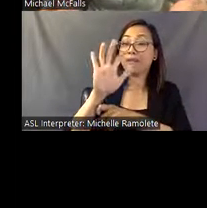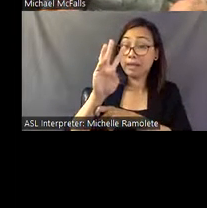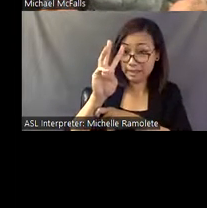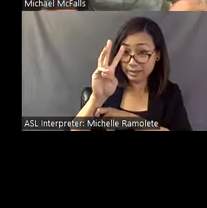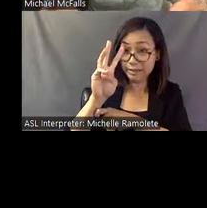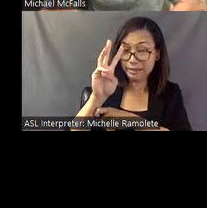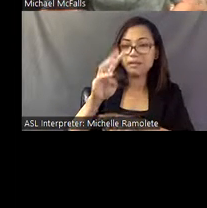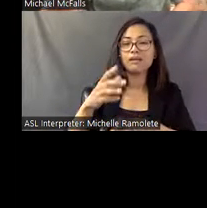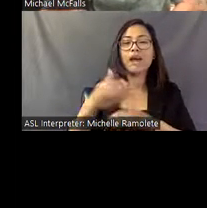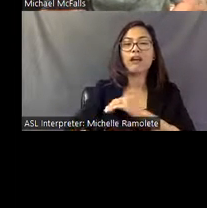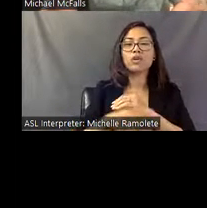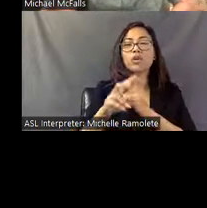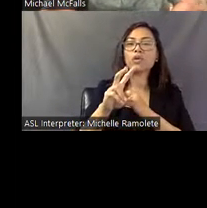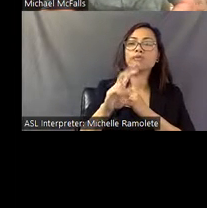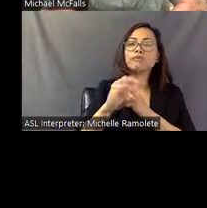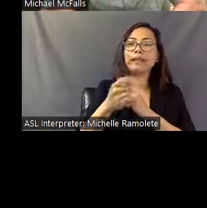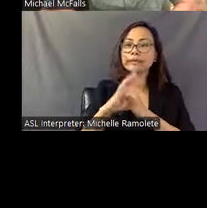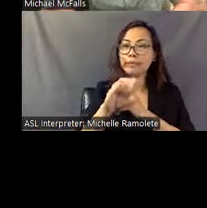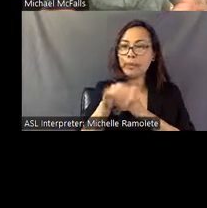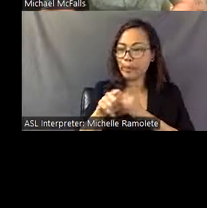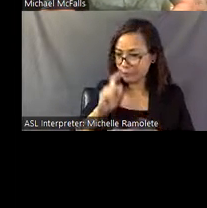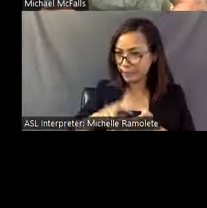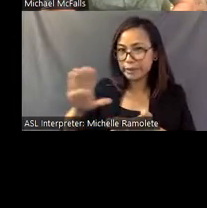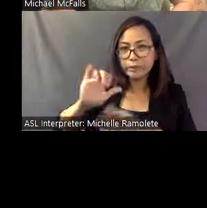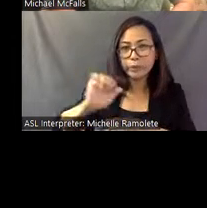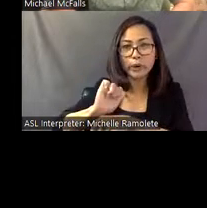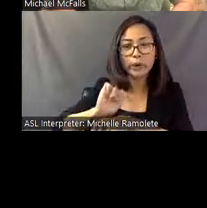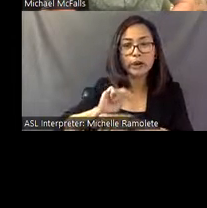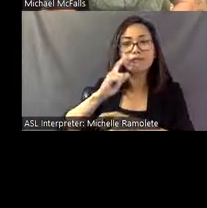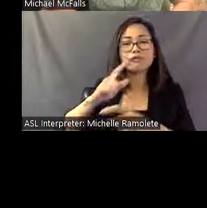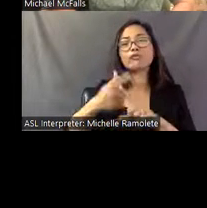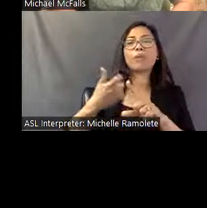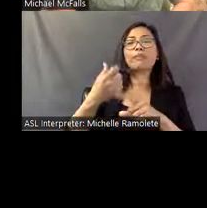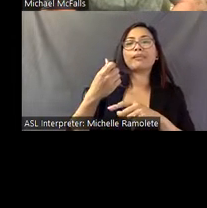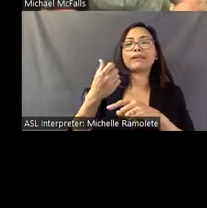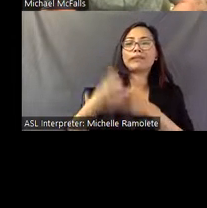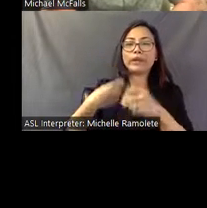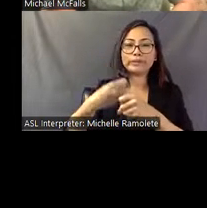note of him and his artwork from the year's annual review of the Washington Square Art